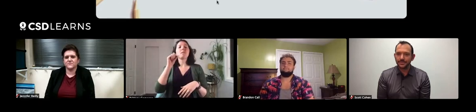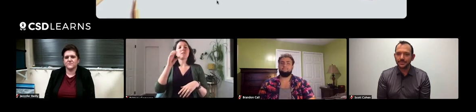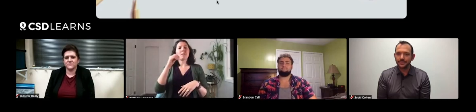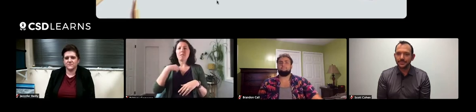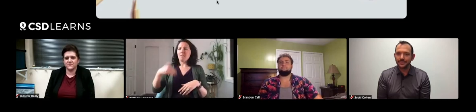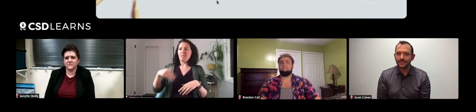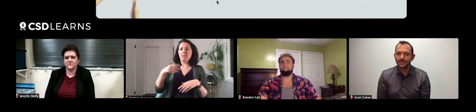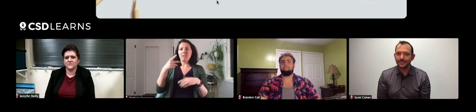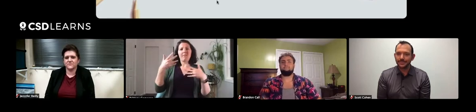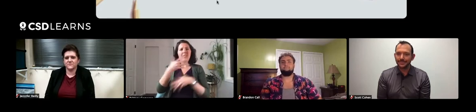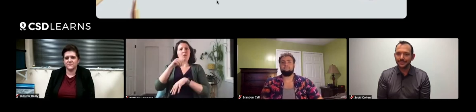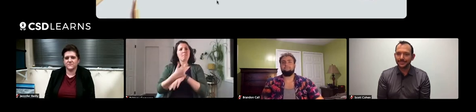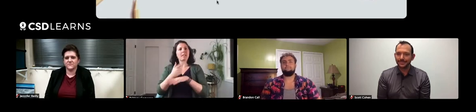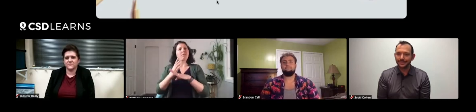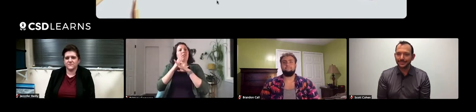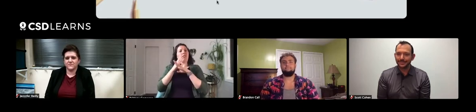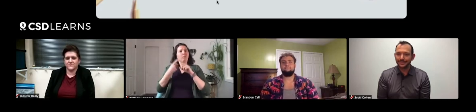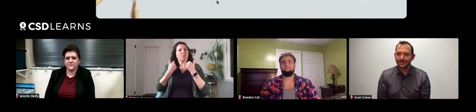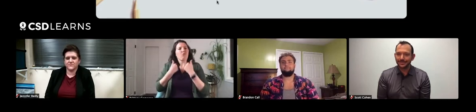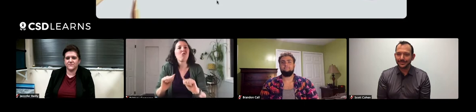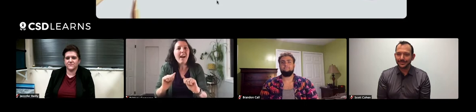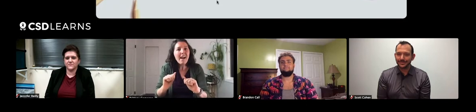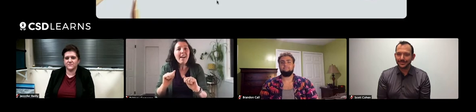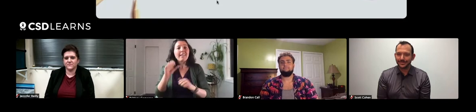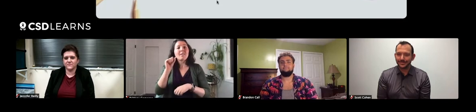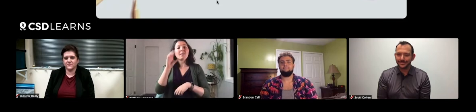So people are controlled by their fears, to which I say just try!